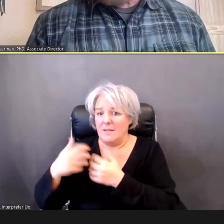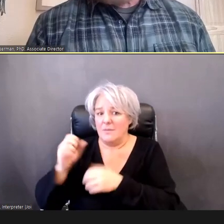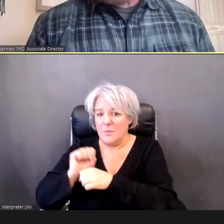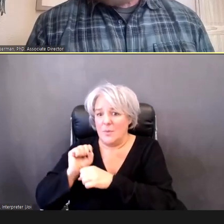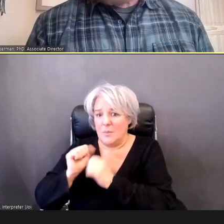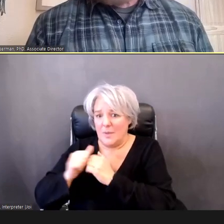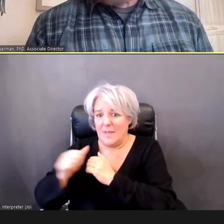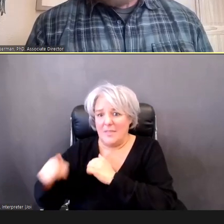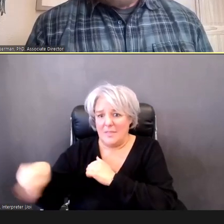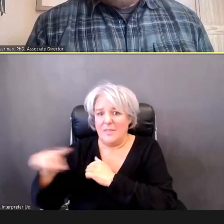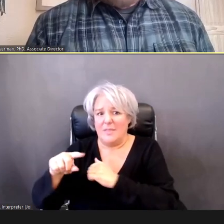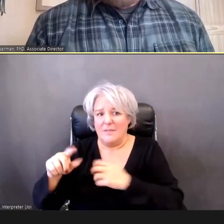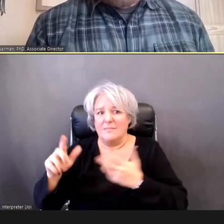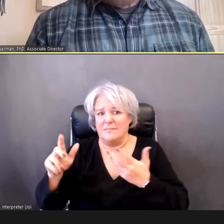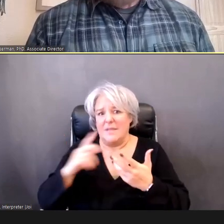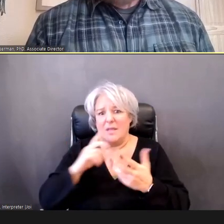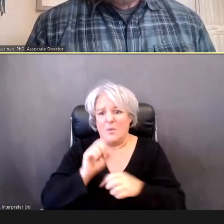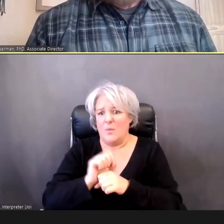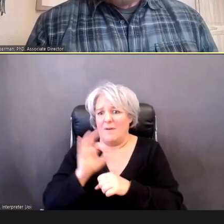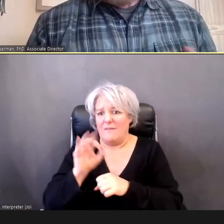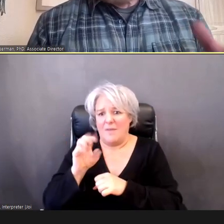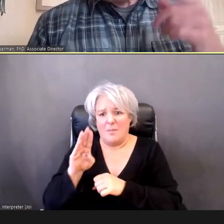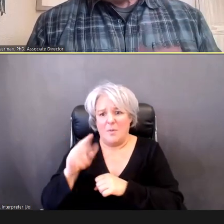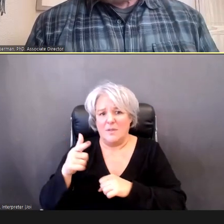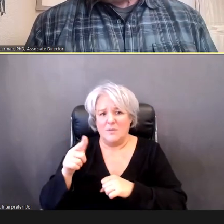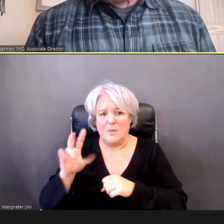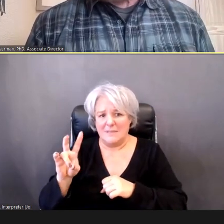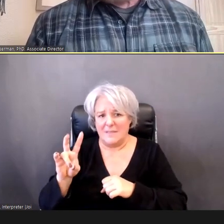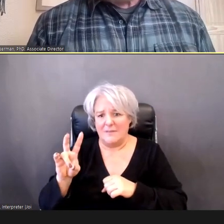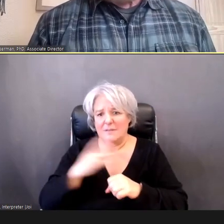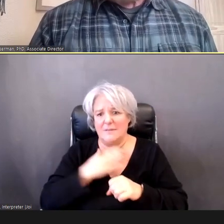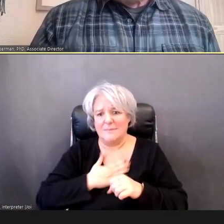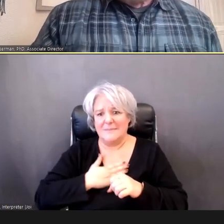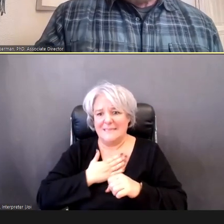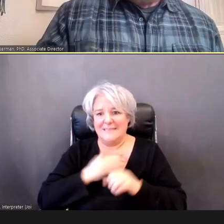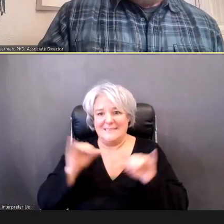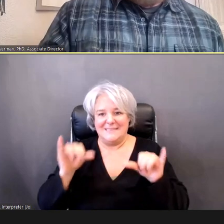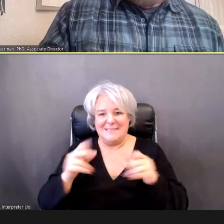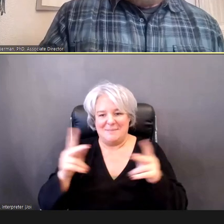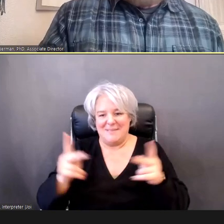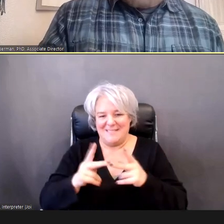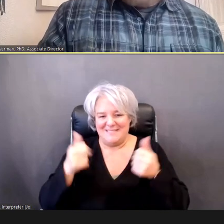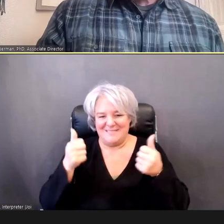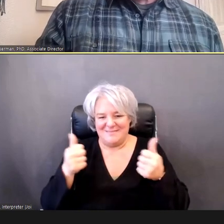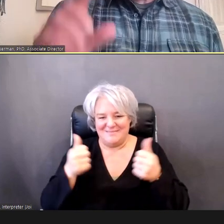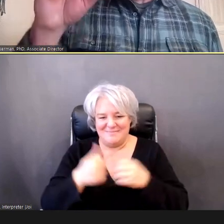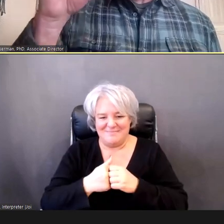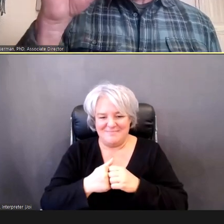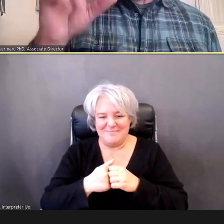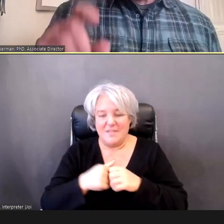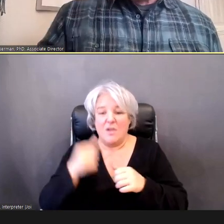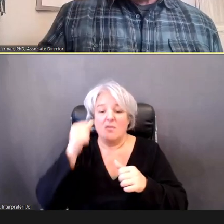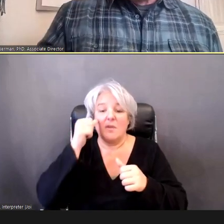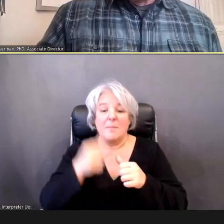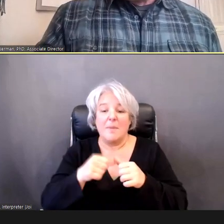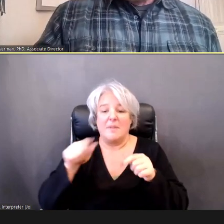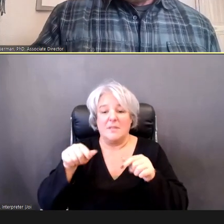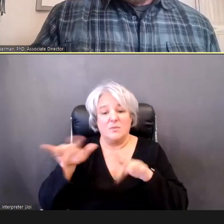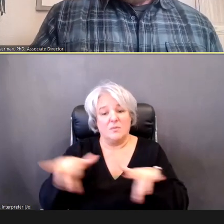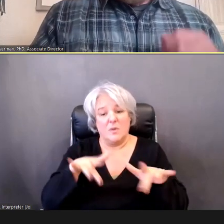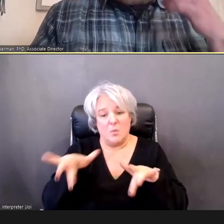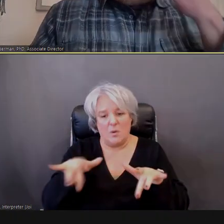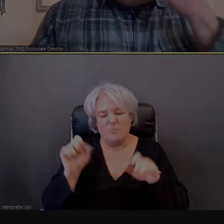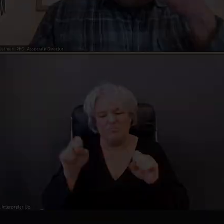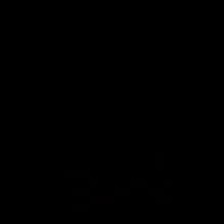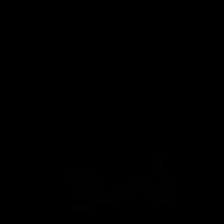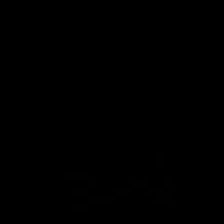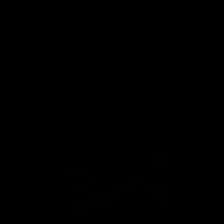In this same place remember this was